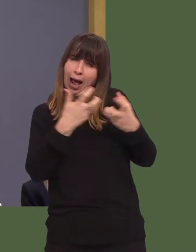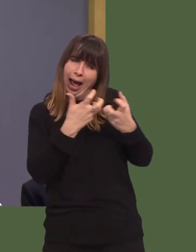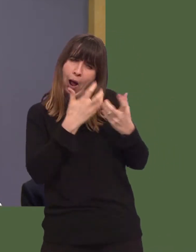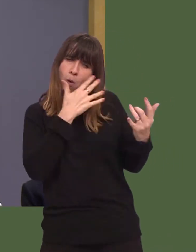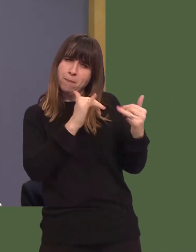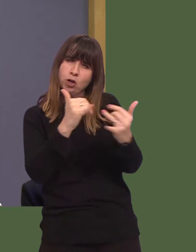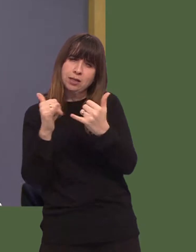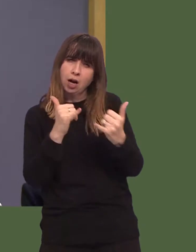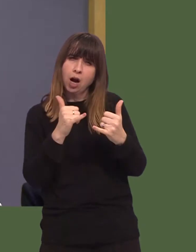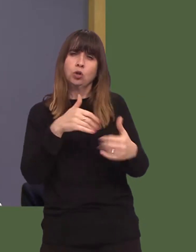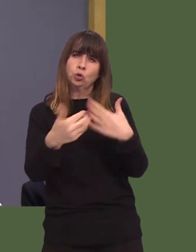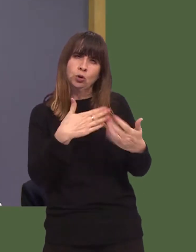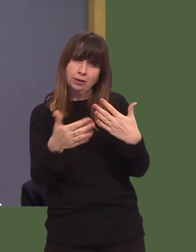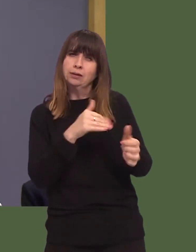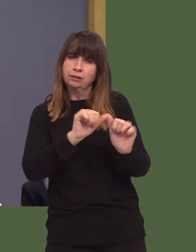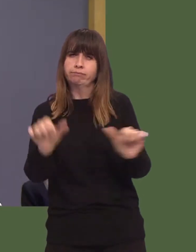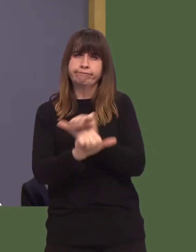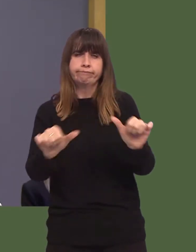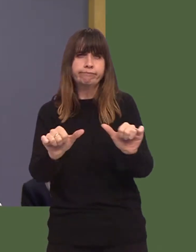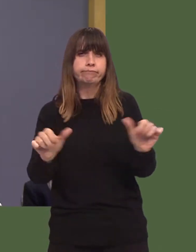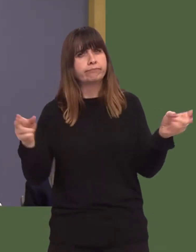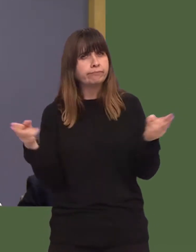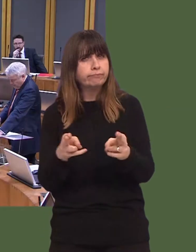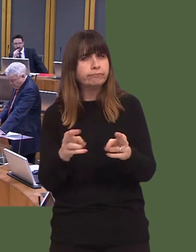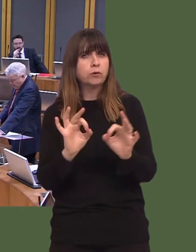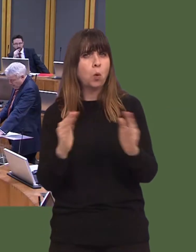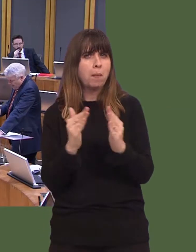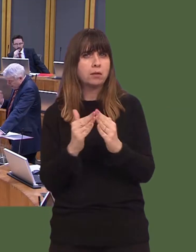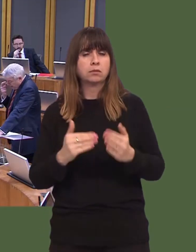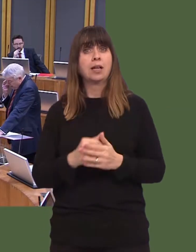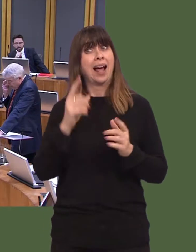it, and will he also look at the availability of Housing First stock in Wales? Carwyn Jones: Yes.